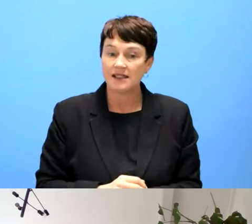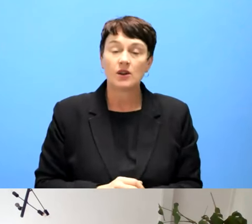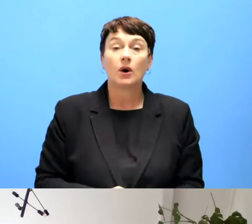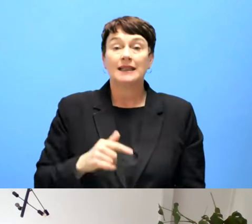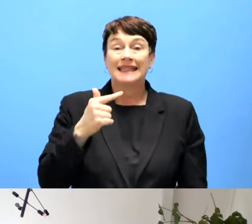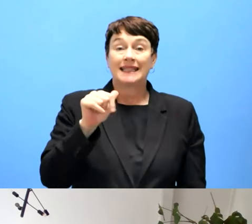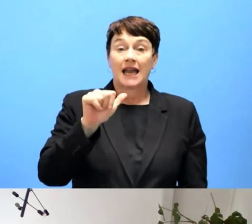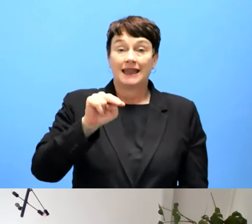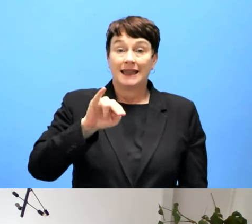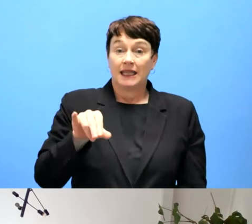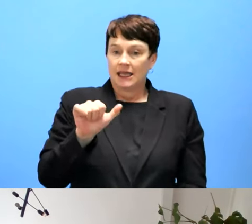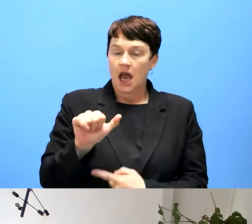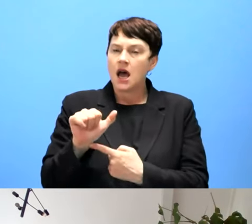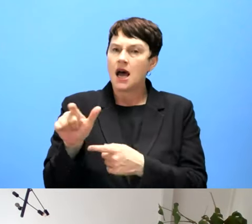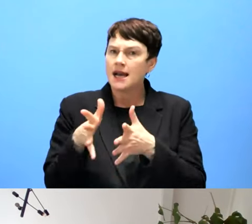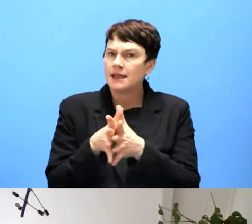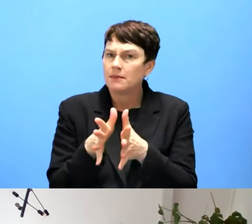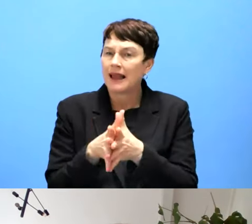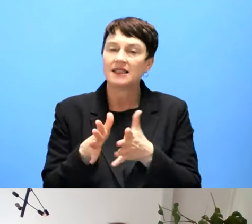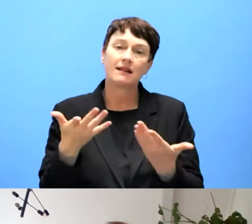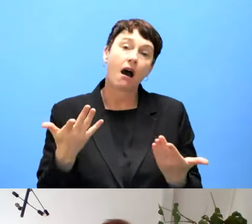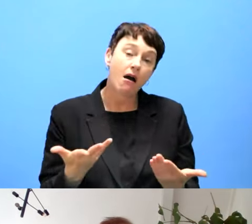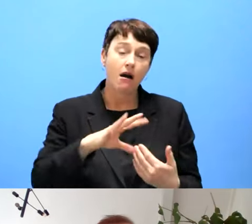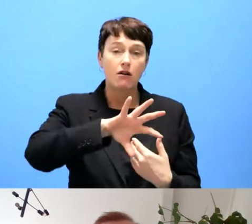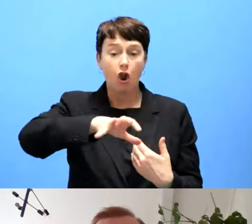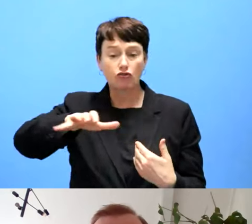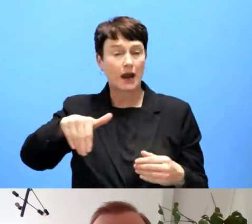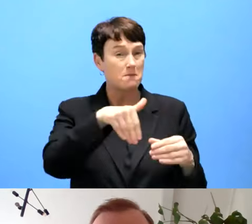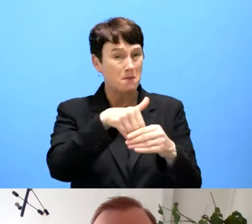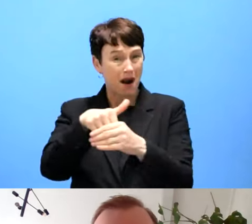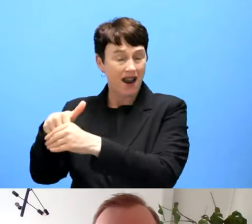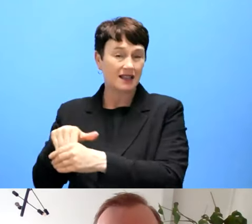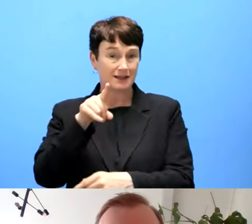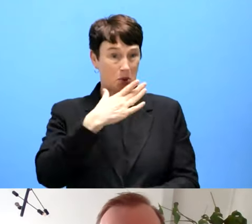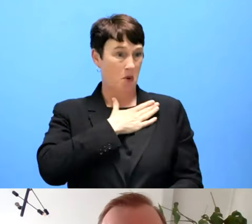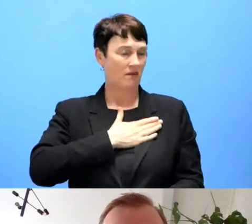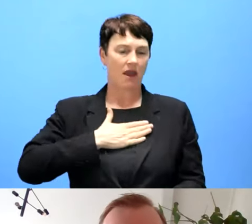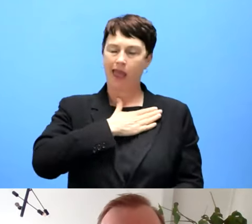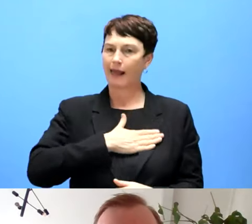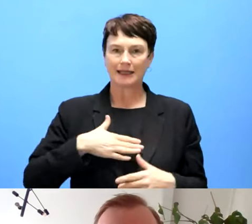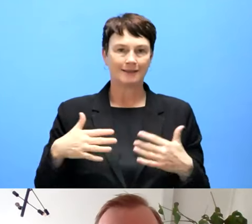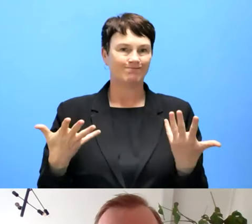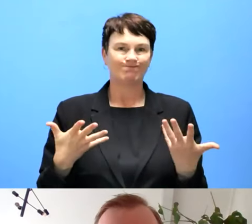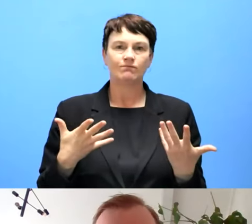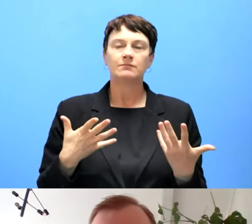statuses are different between the different Member States. I would like to ask you, do you think from your perspective, and we can start with the Netherlands,